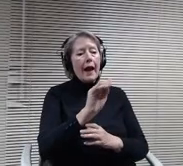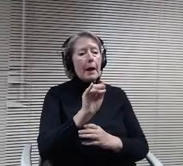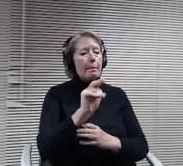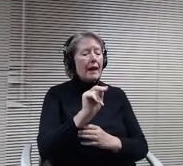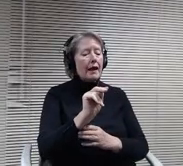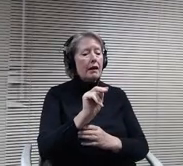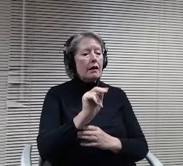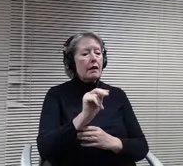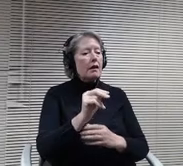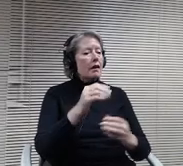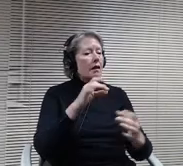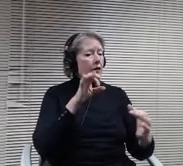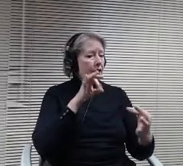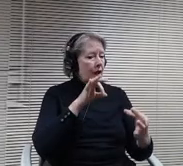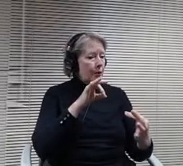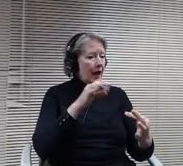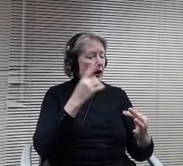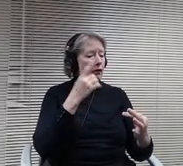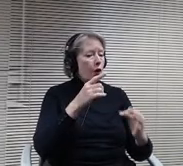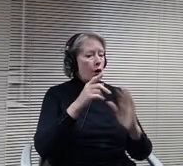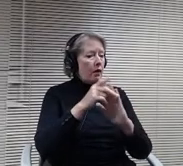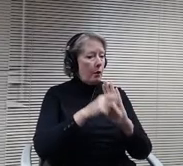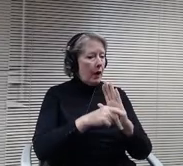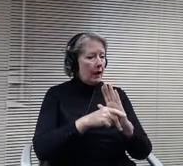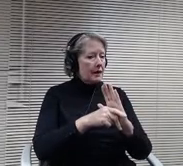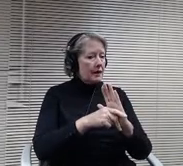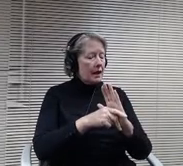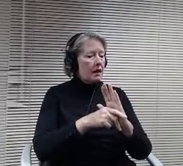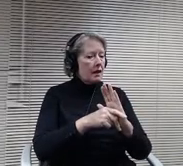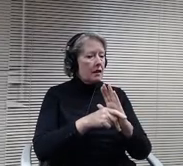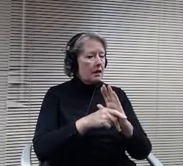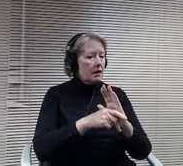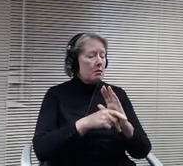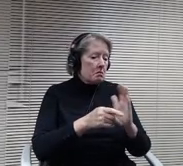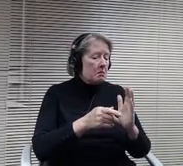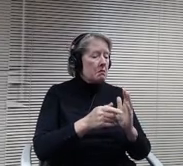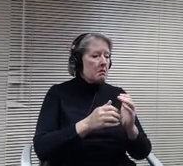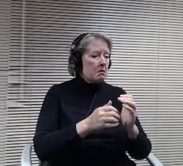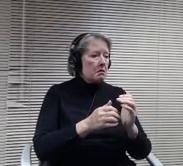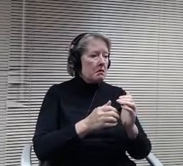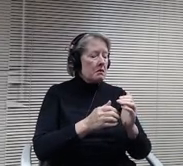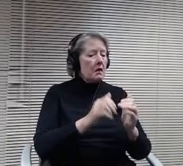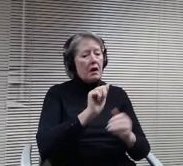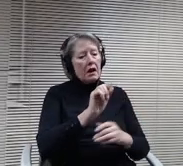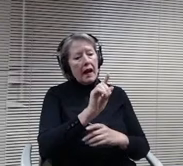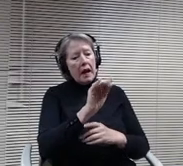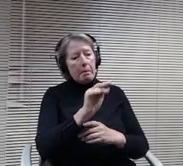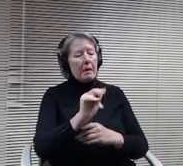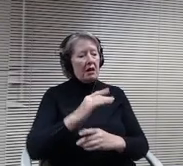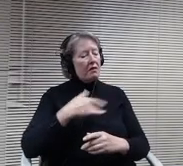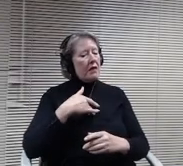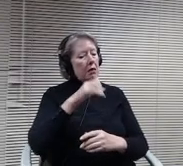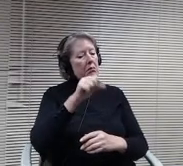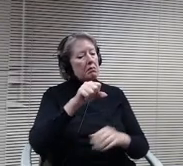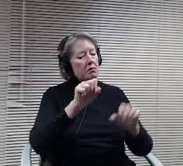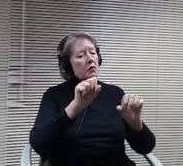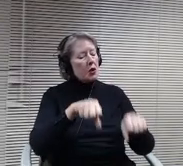For the most part, they felt that it was able to be administered. The one major recommendation they made is to